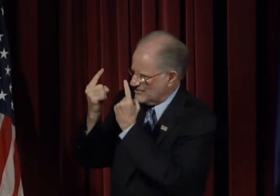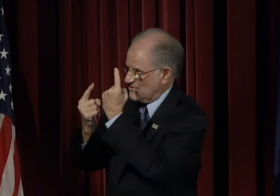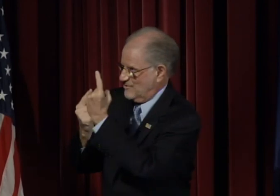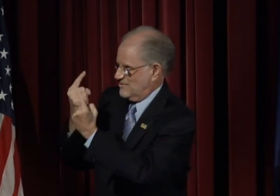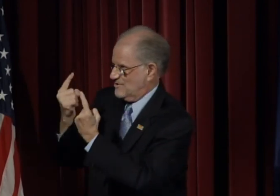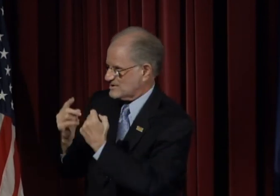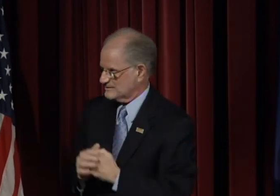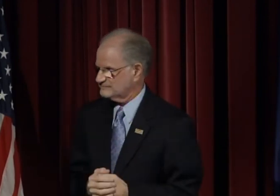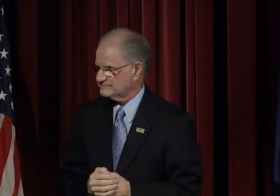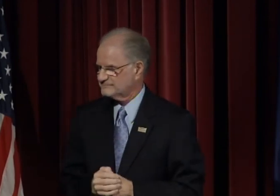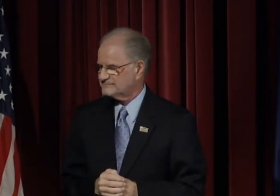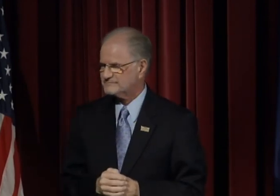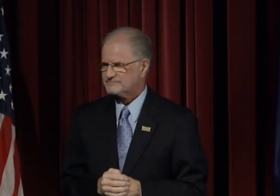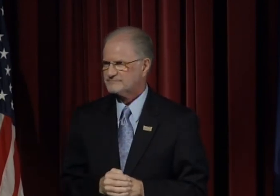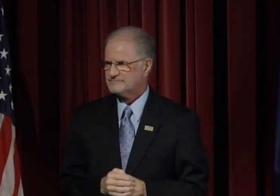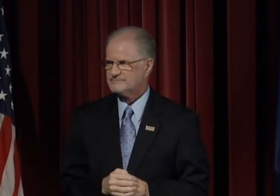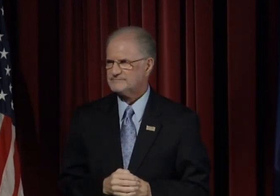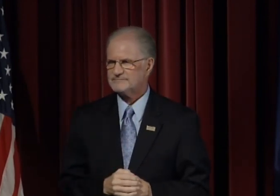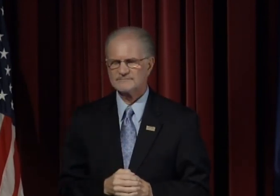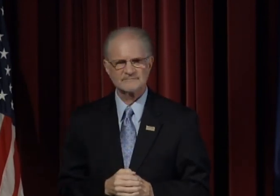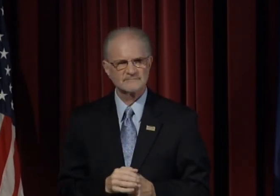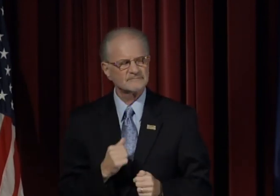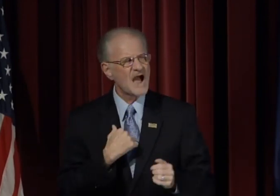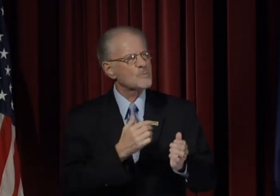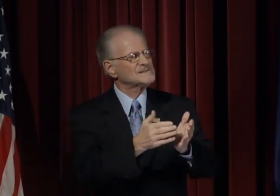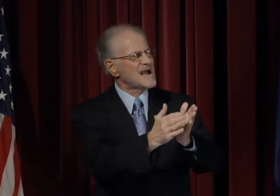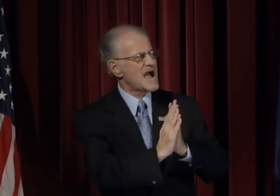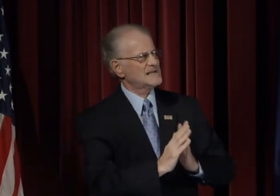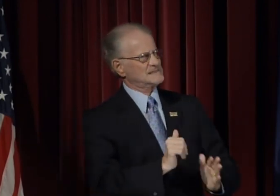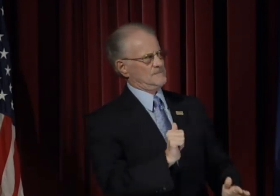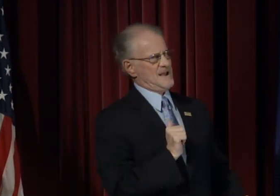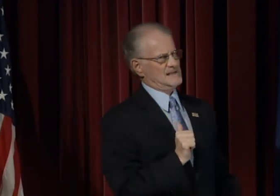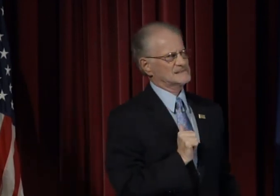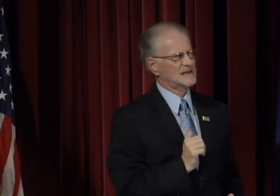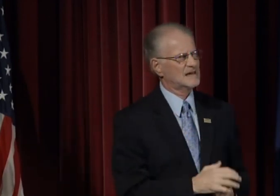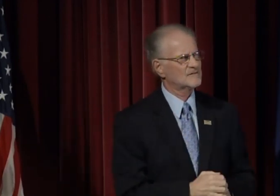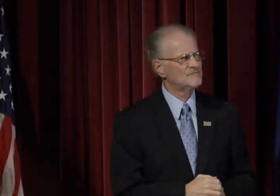I was asking myself: